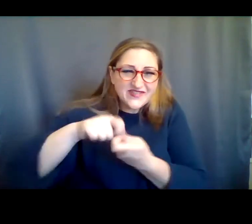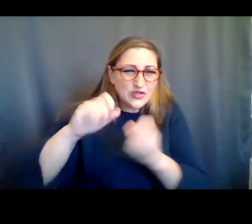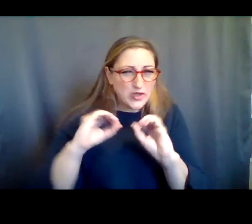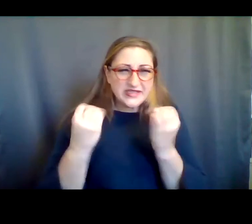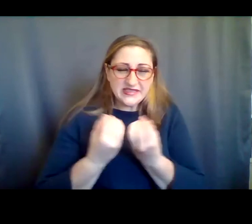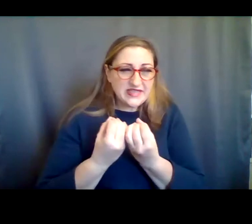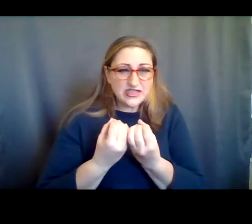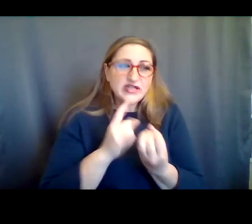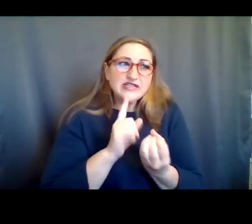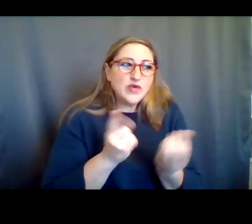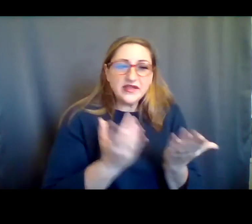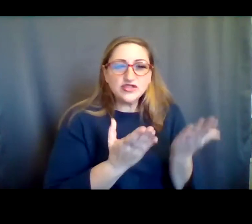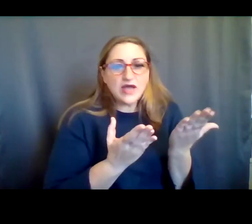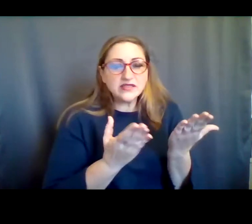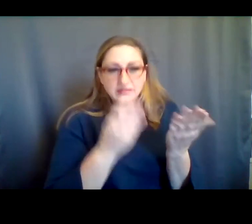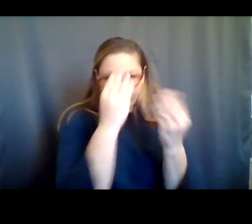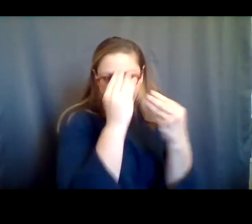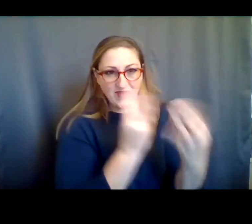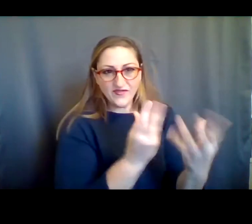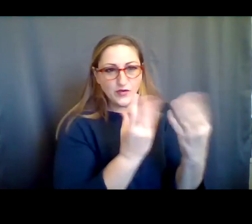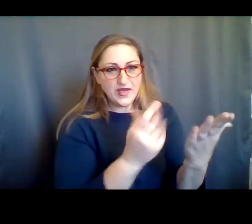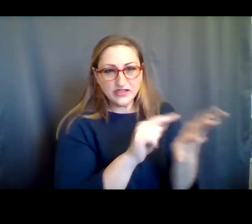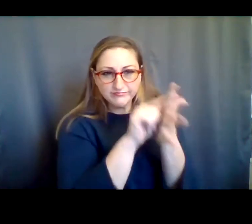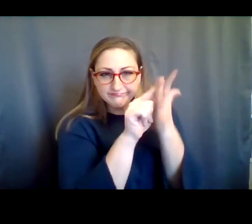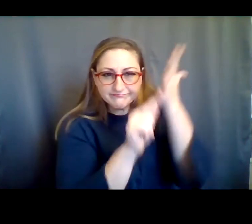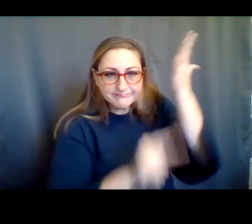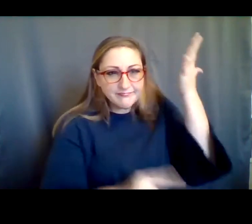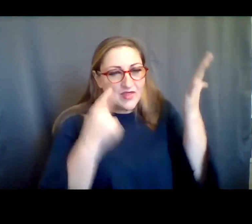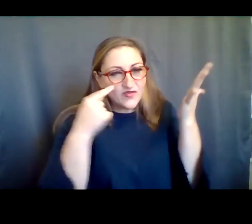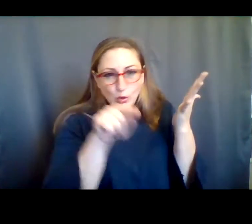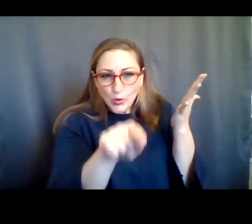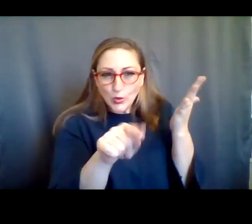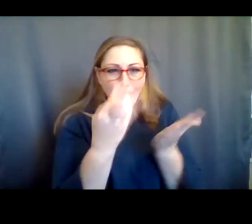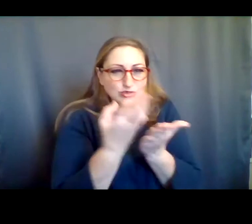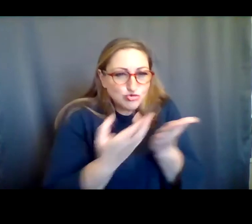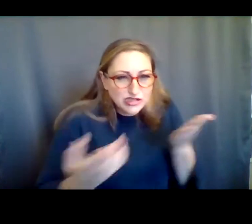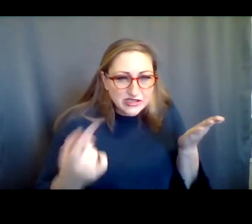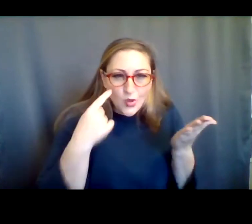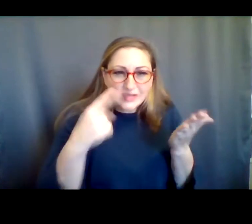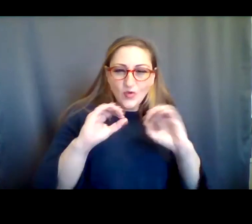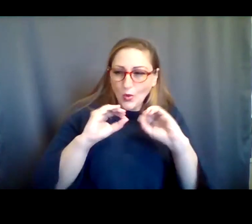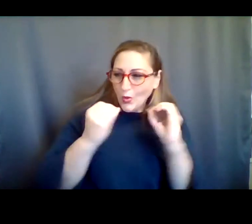. So this site is really meant to be a tool and a resource for organizations and dance